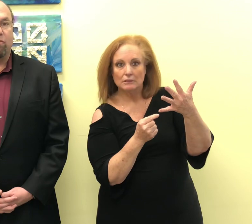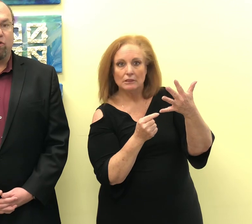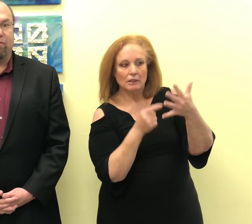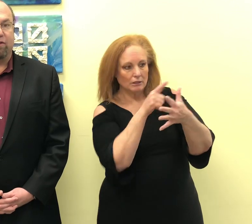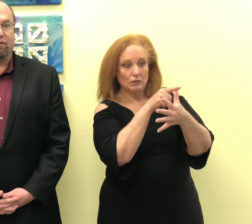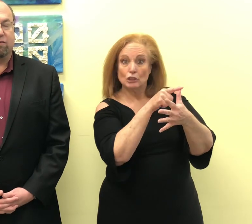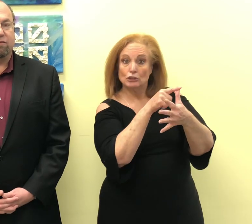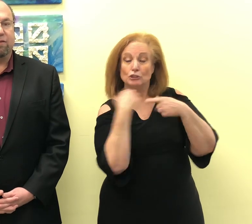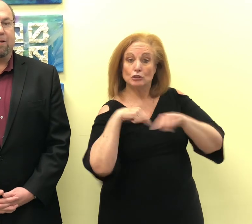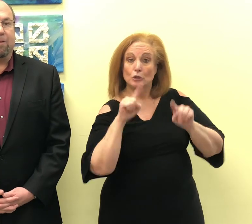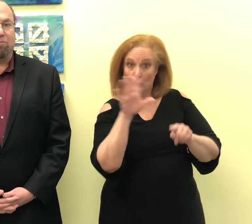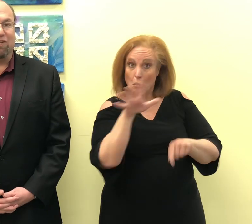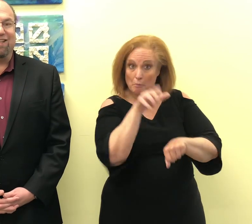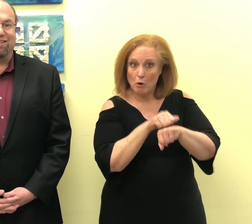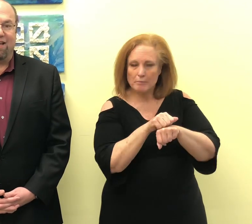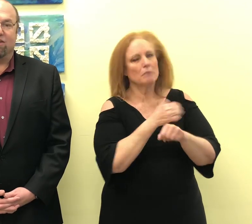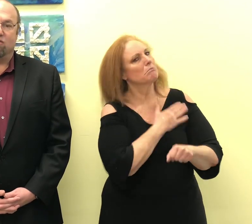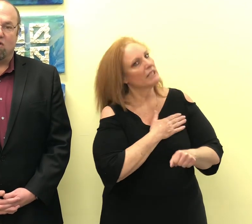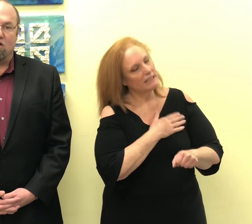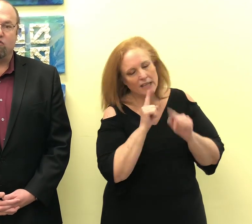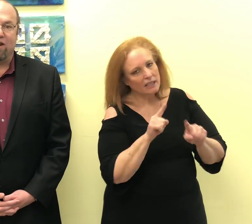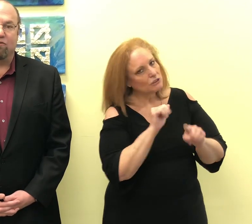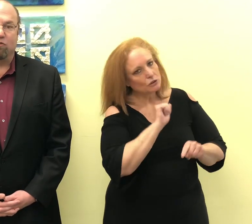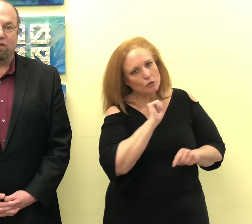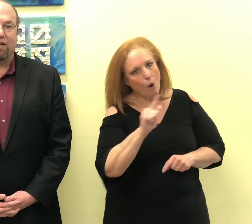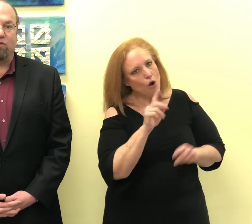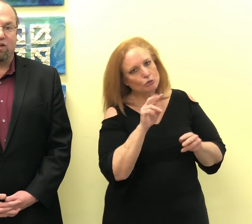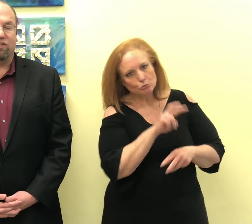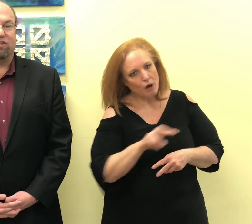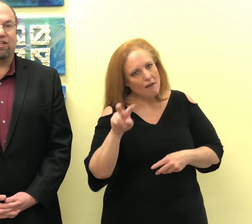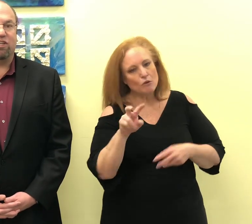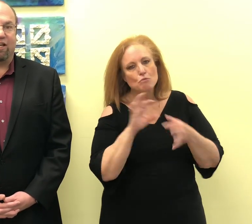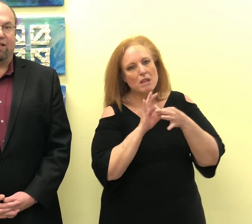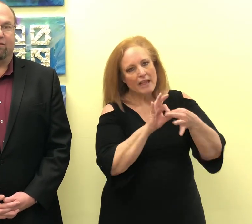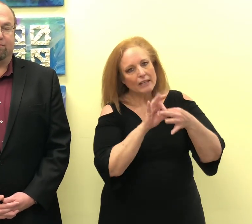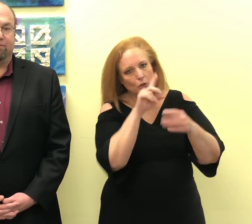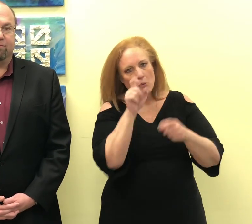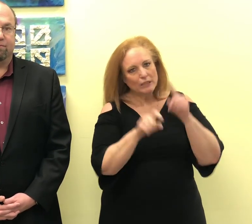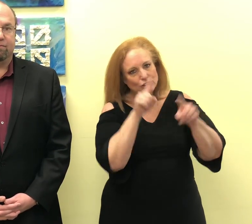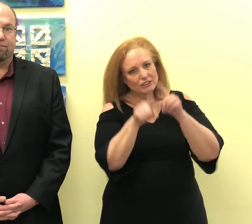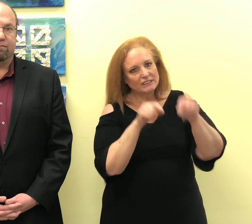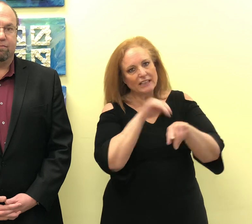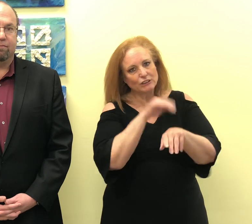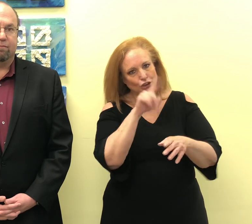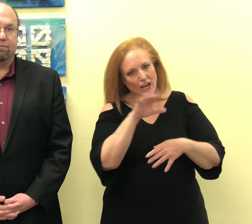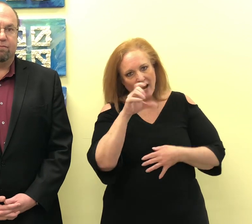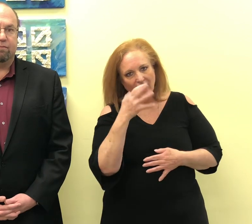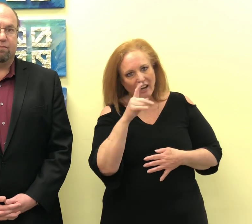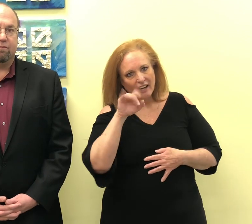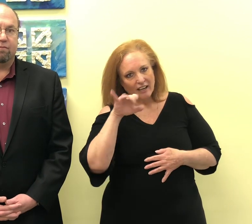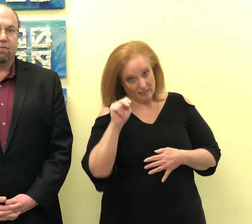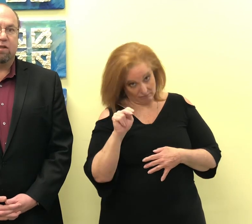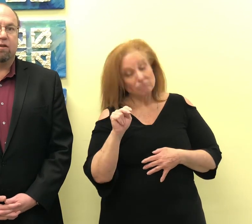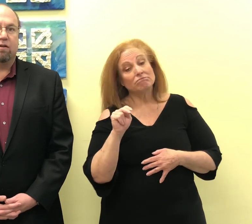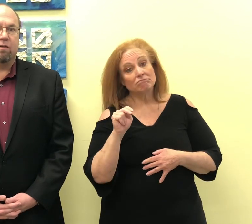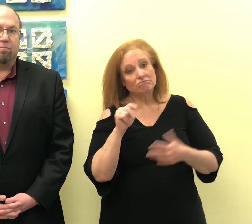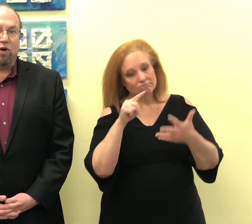appointment, please answer all travel related questions at check-in. Post